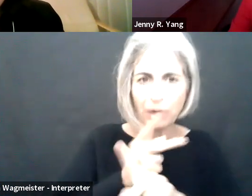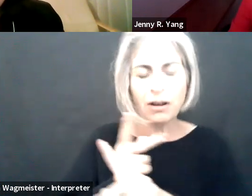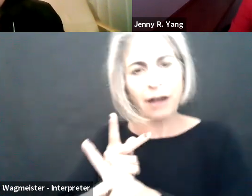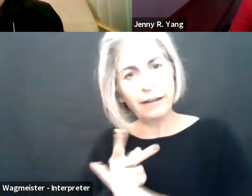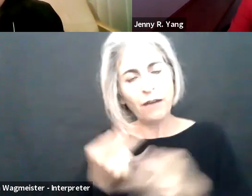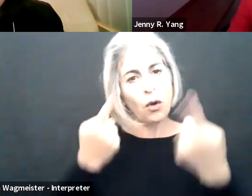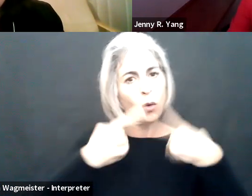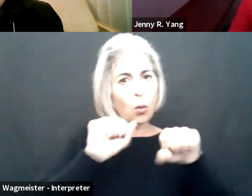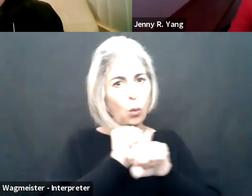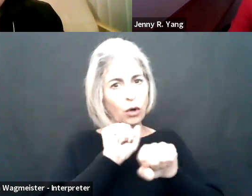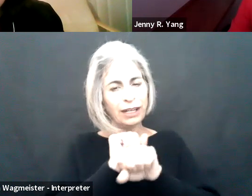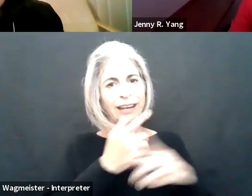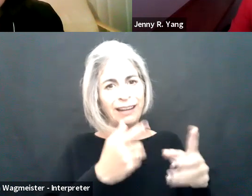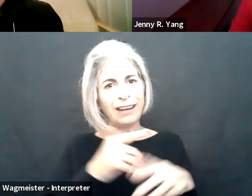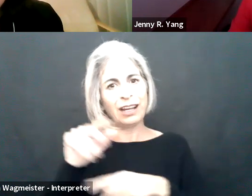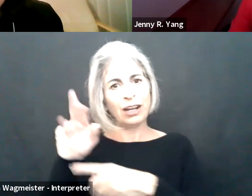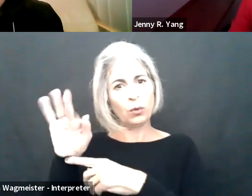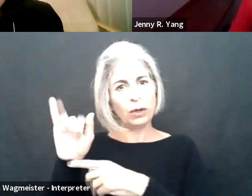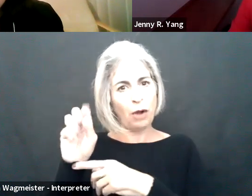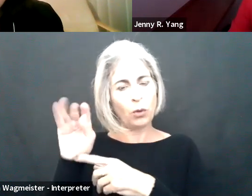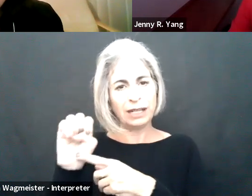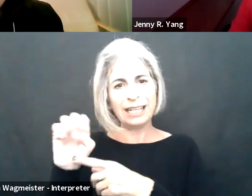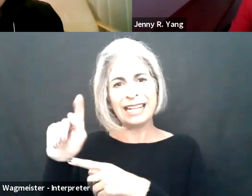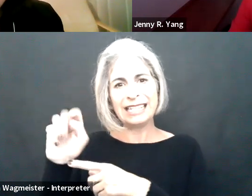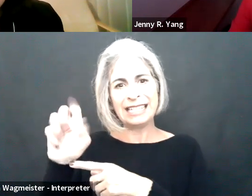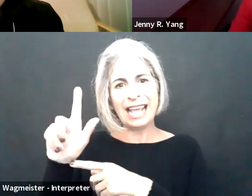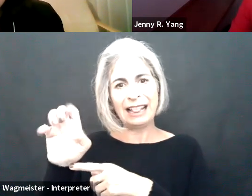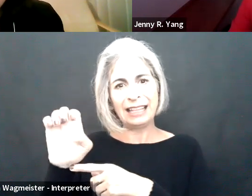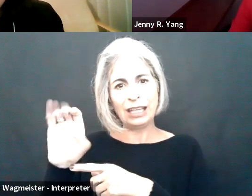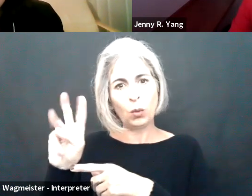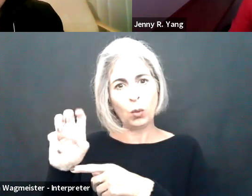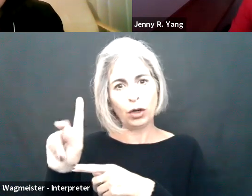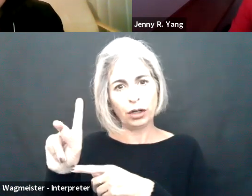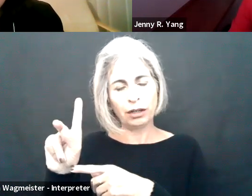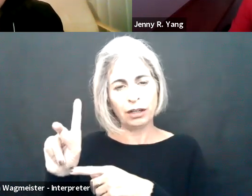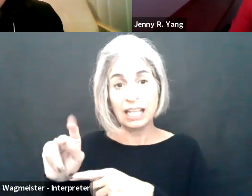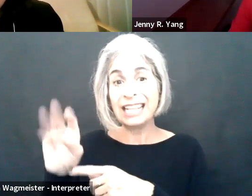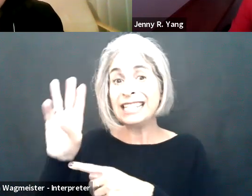effectively our employees have been over this past year while in a telework posture.